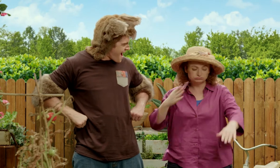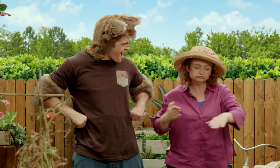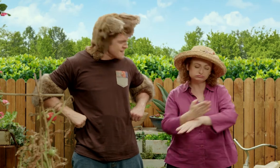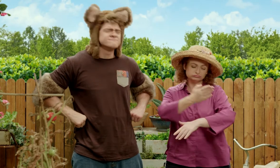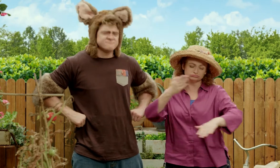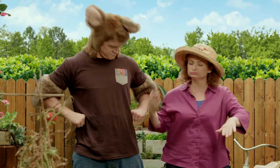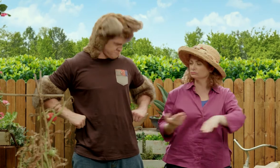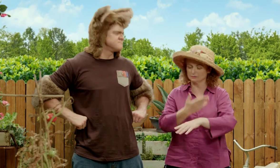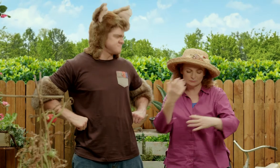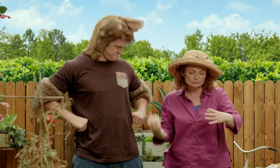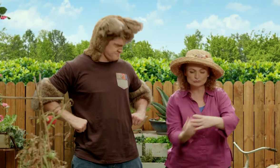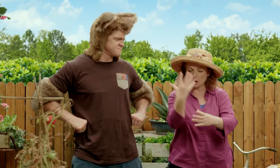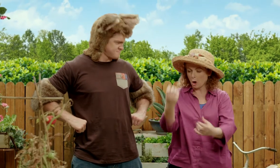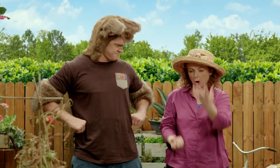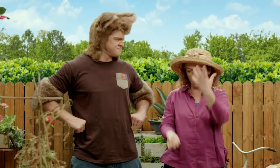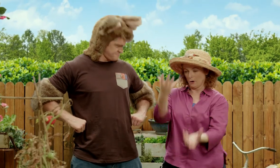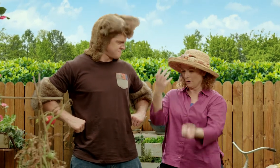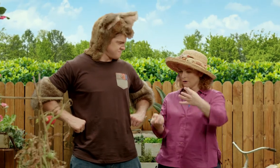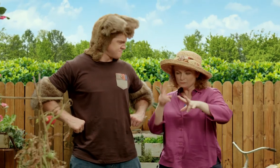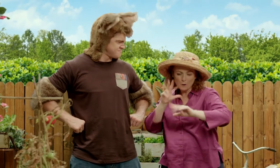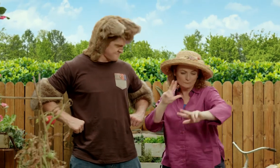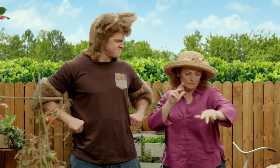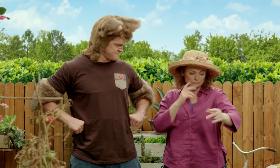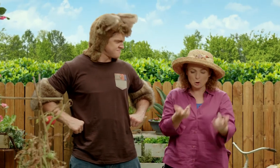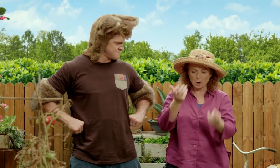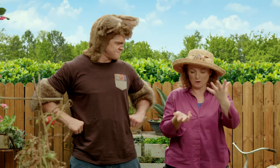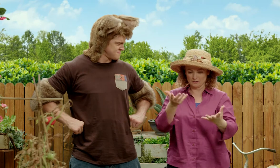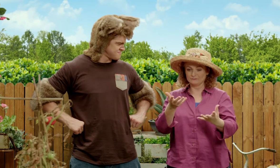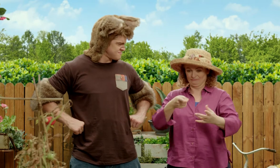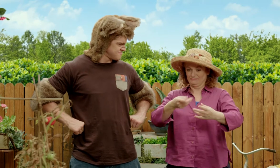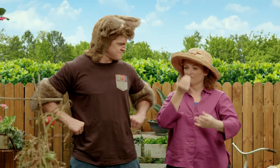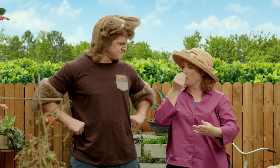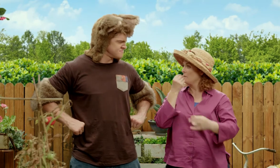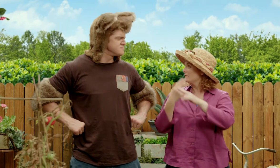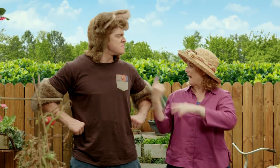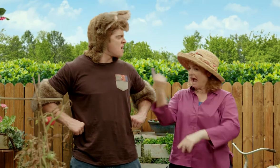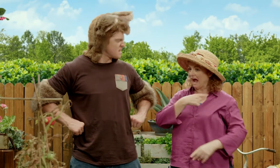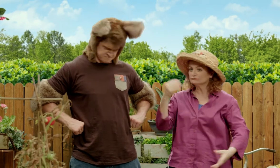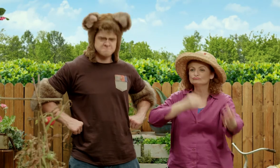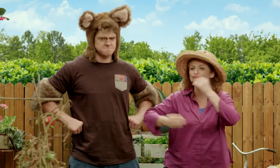but farmers work very hard growing all these crops to give us food to eat.